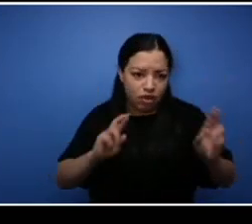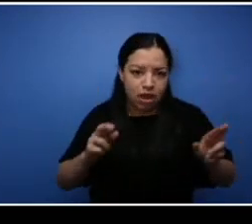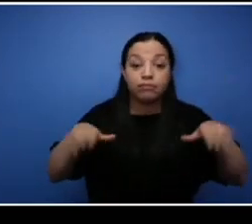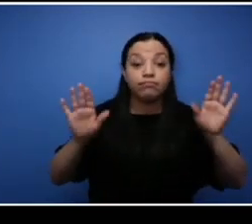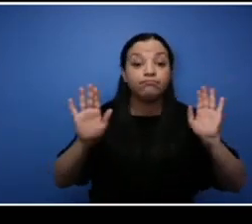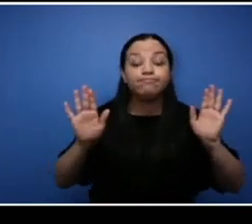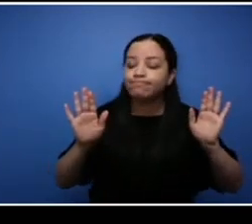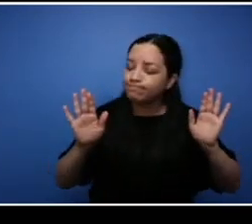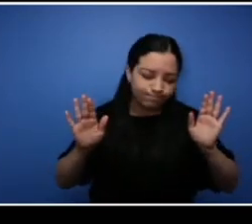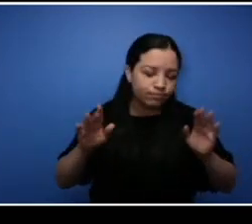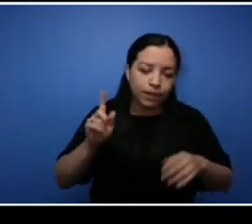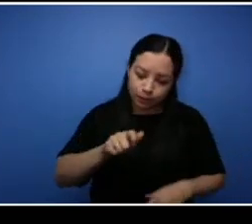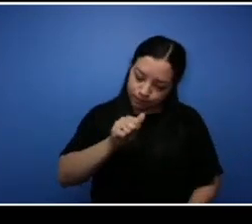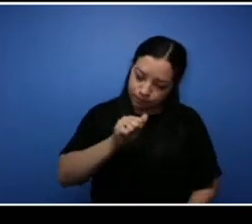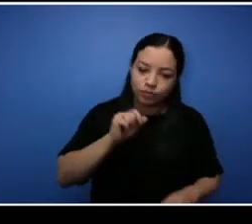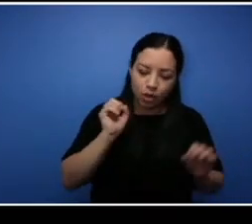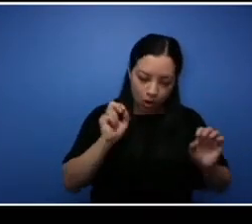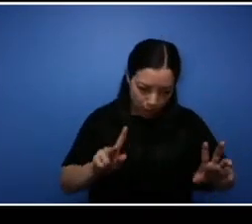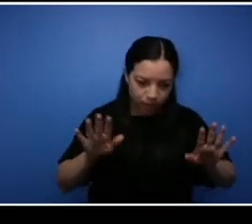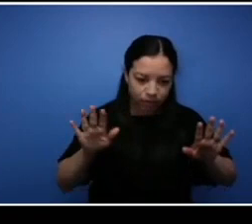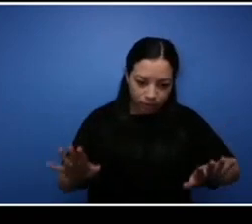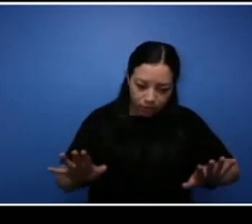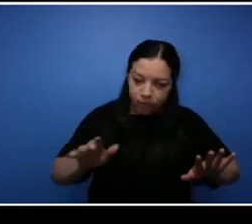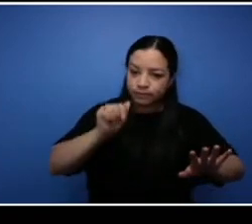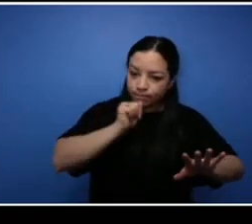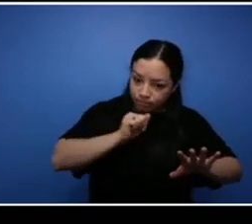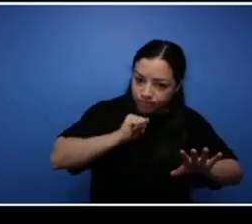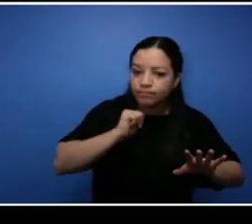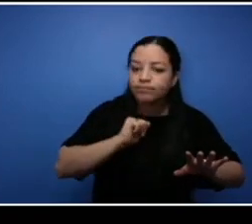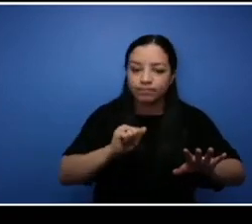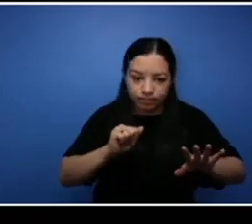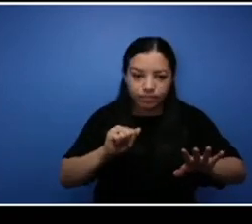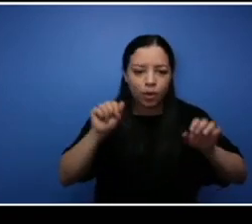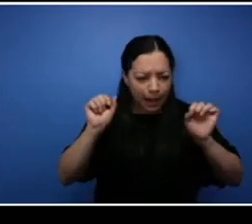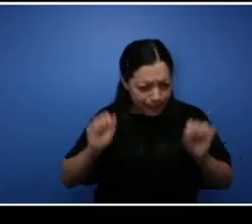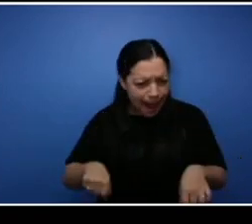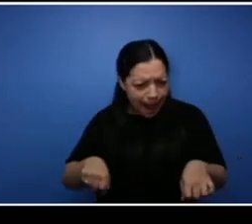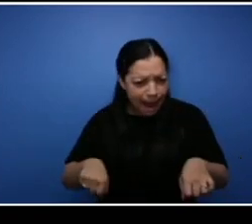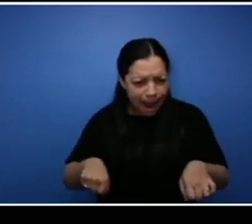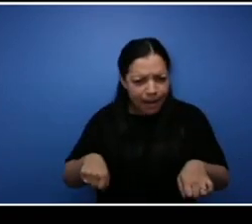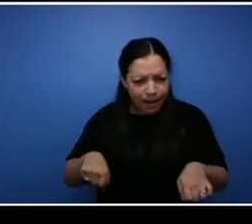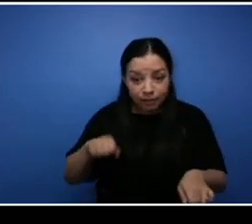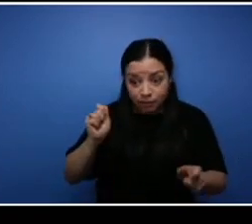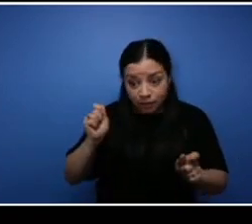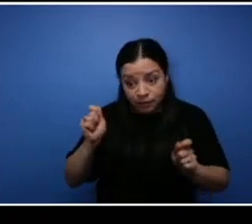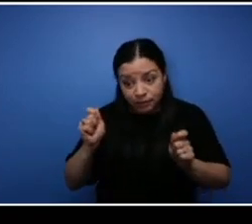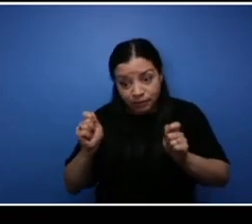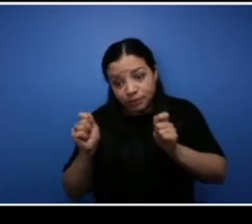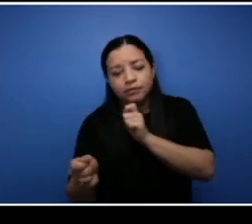know kind of regroup and you know bet on myself and it ended up working out in the end. So